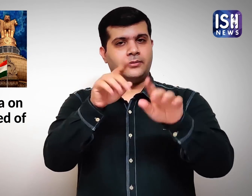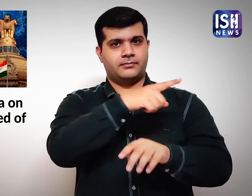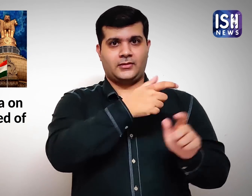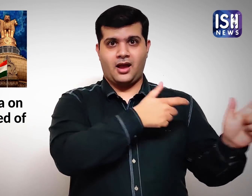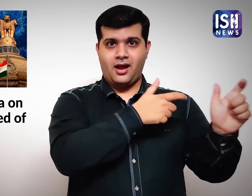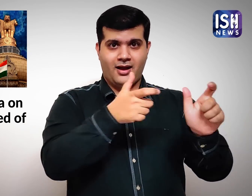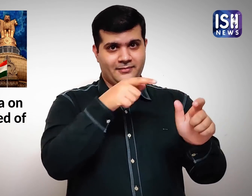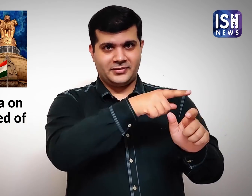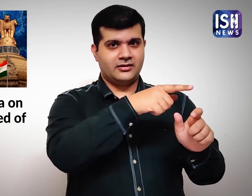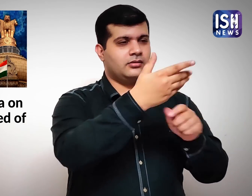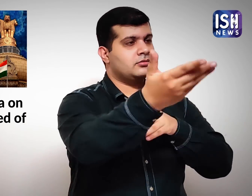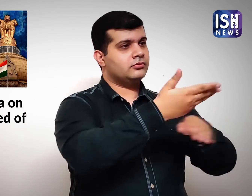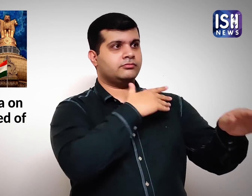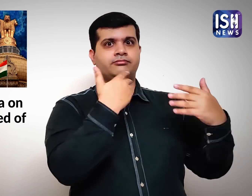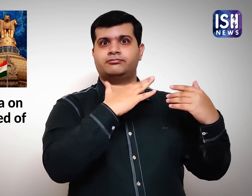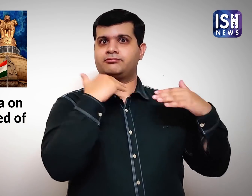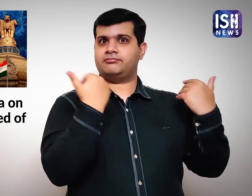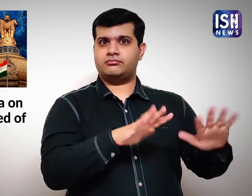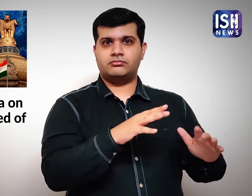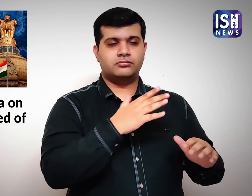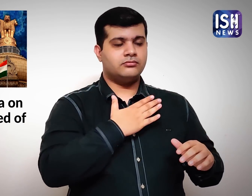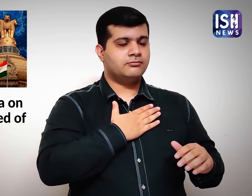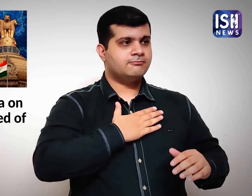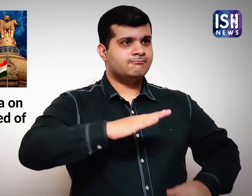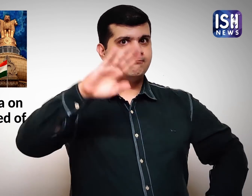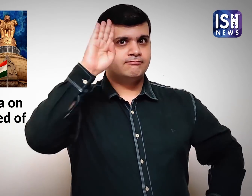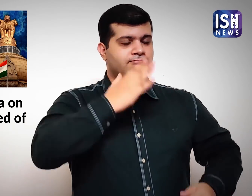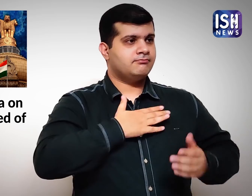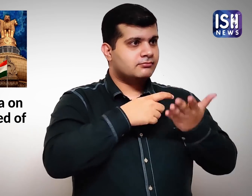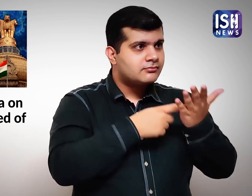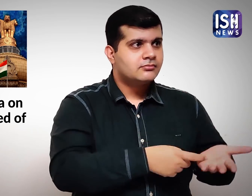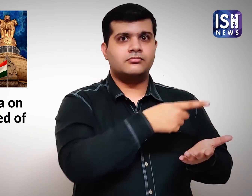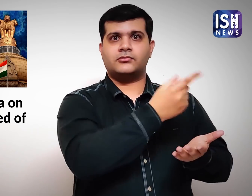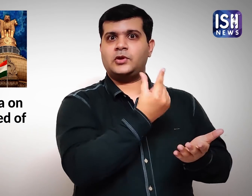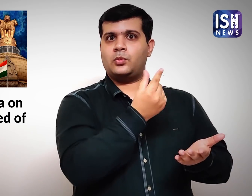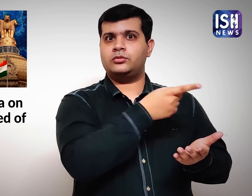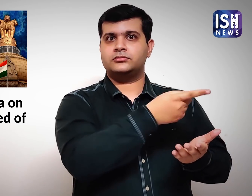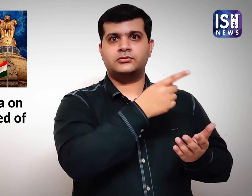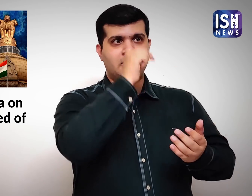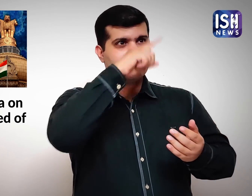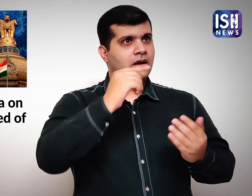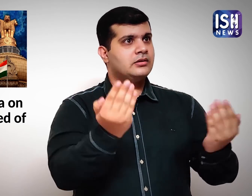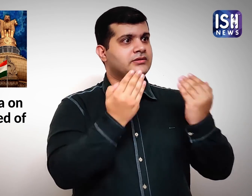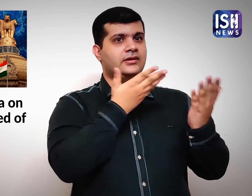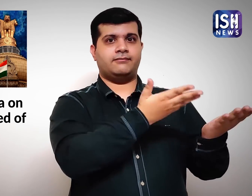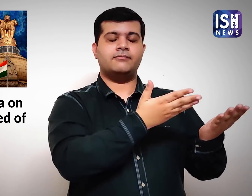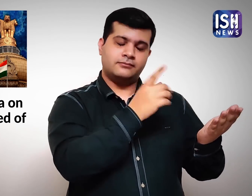When soldiers are martyred, they are respected for protecting the nation